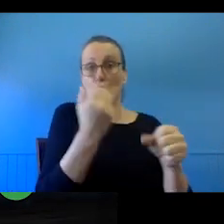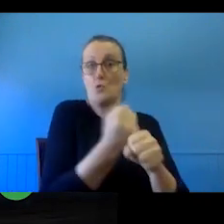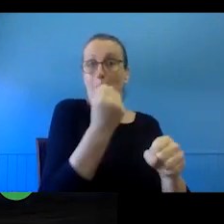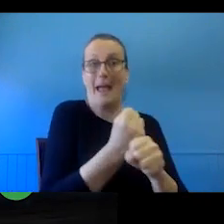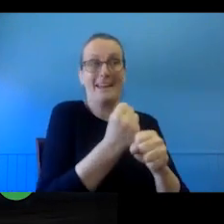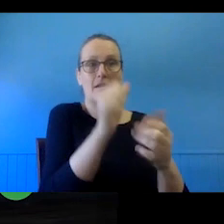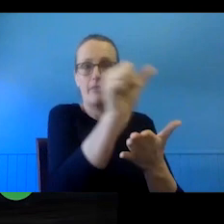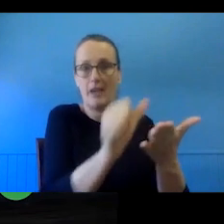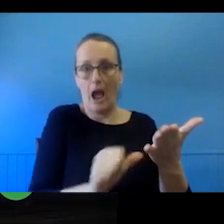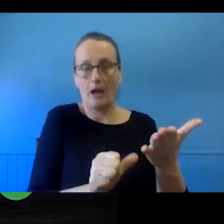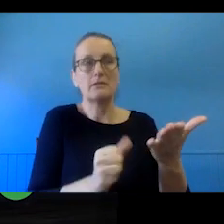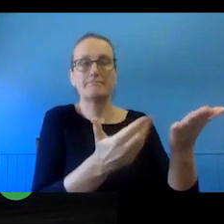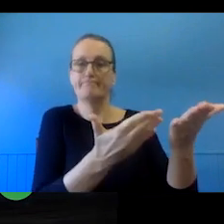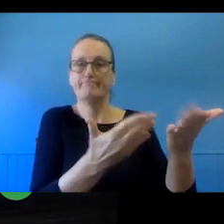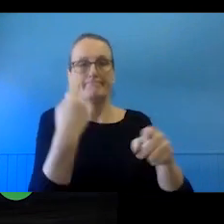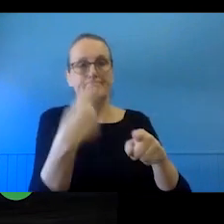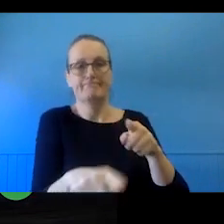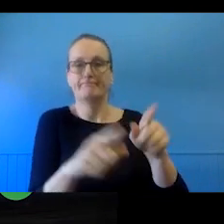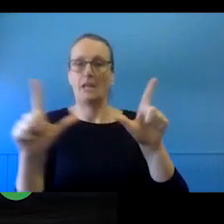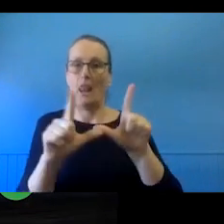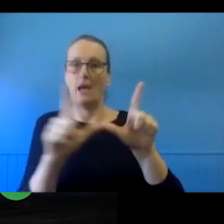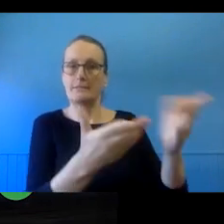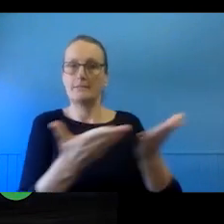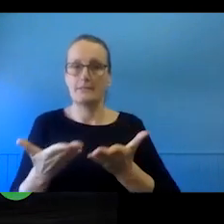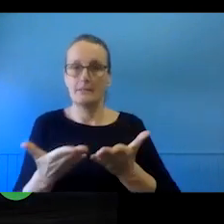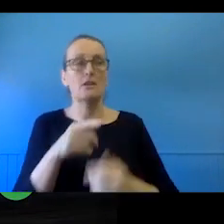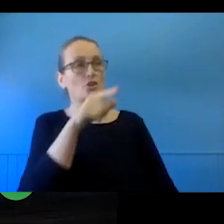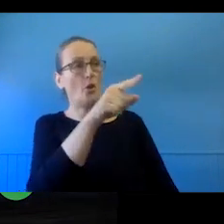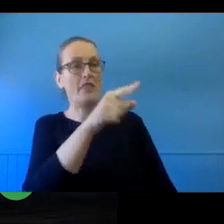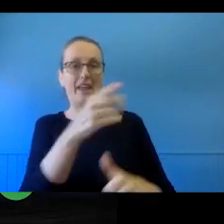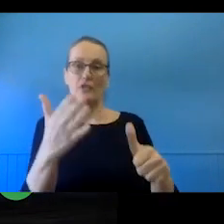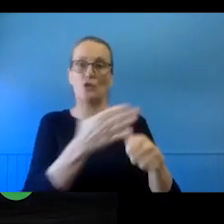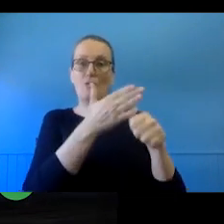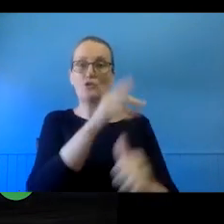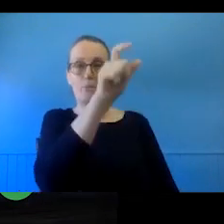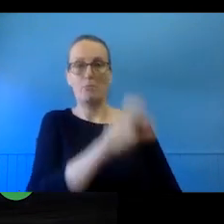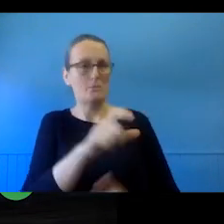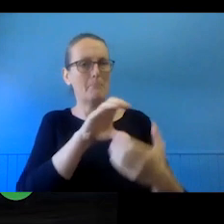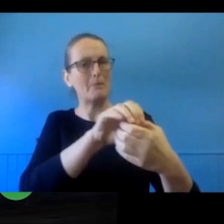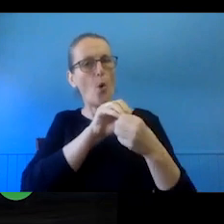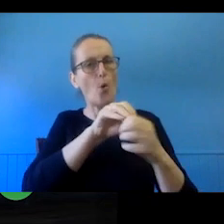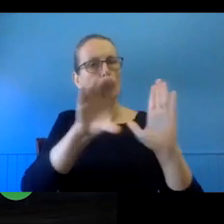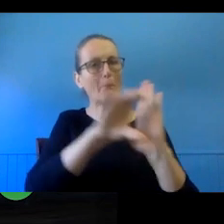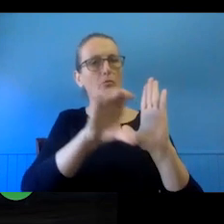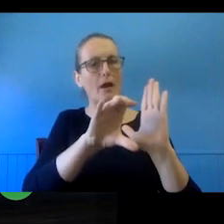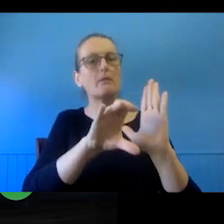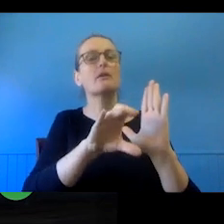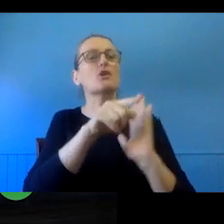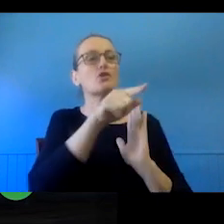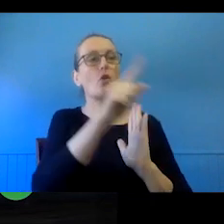You know, the person who originally created the material is likely to still be the copyright owner and would be the party in position to grant a licence